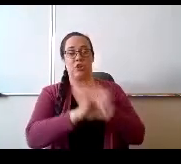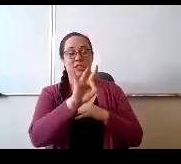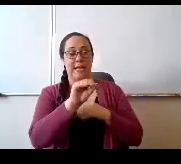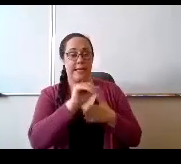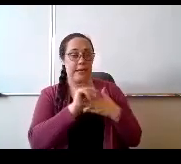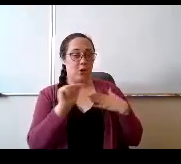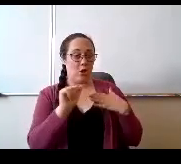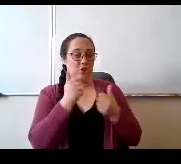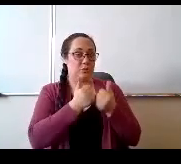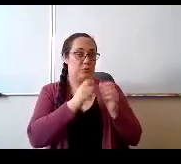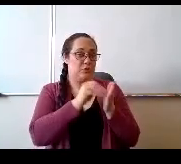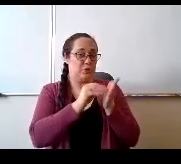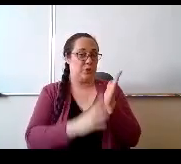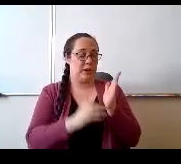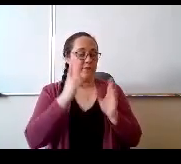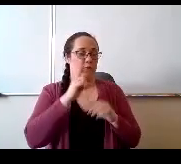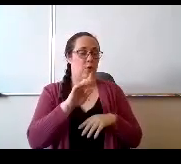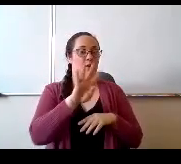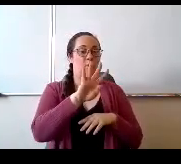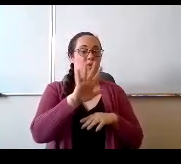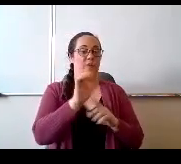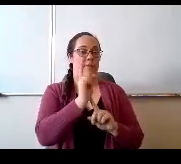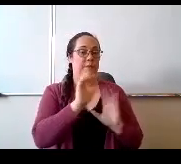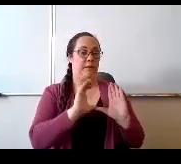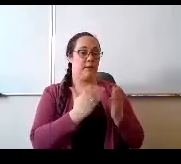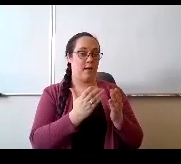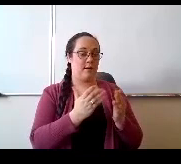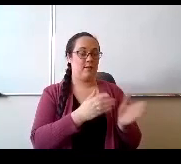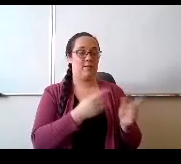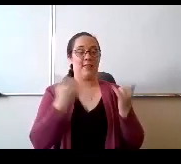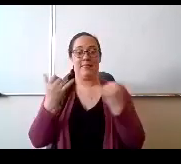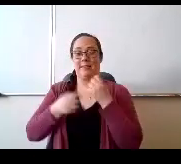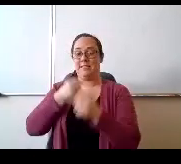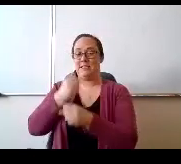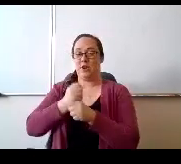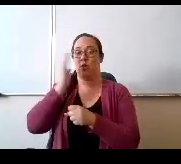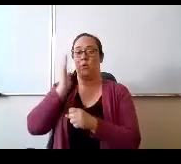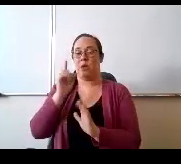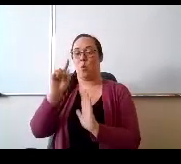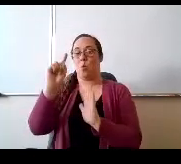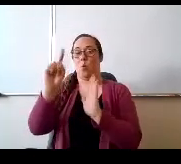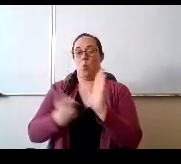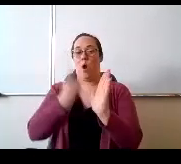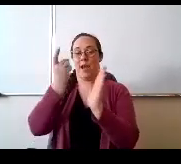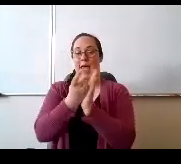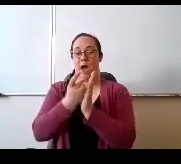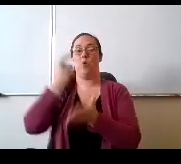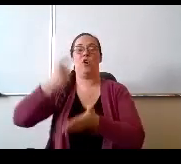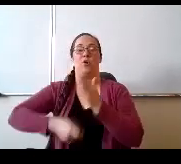a student for a 45 minute class. This year we're going to do an hour class for $15 and that also